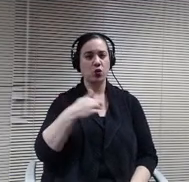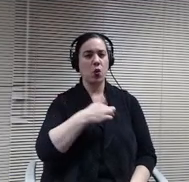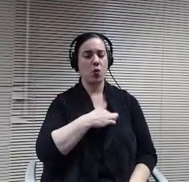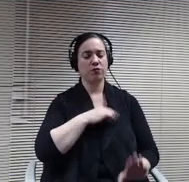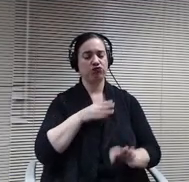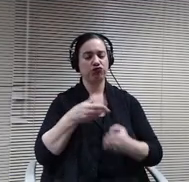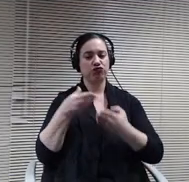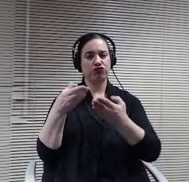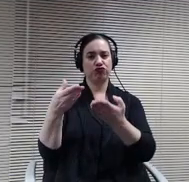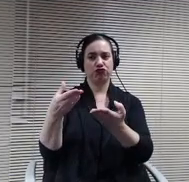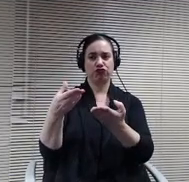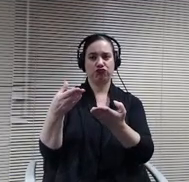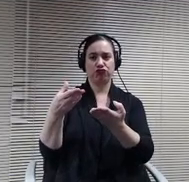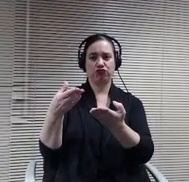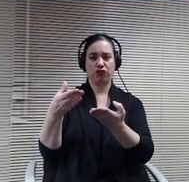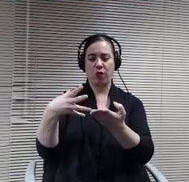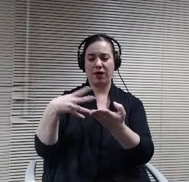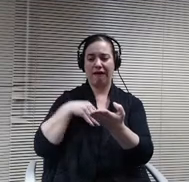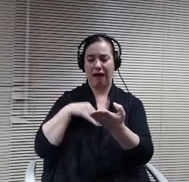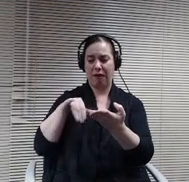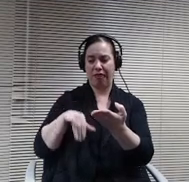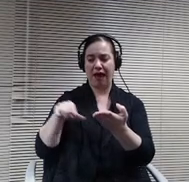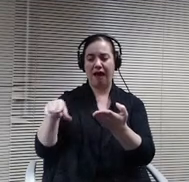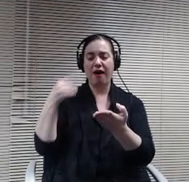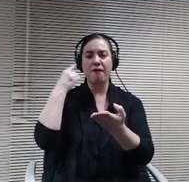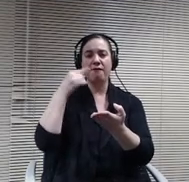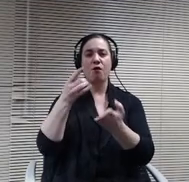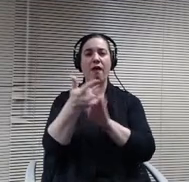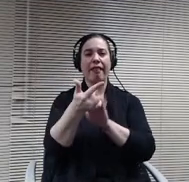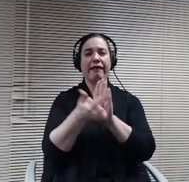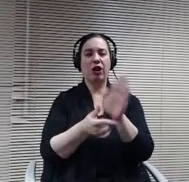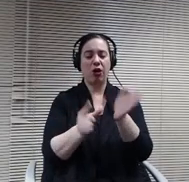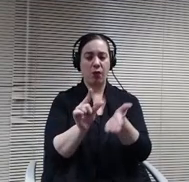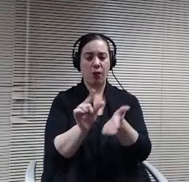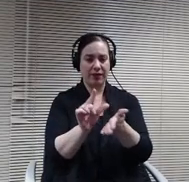And proceedings, and that you also allow.